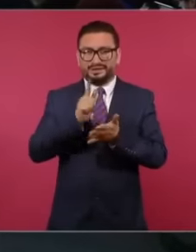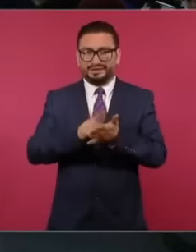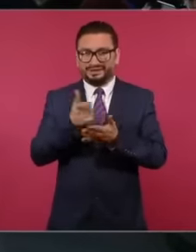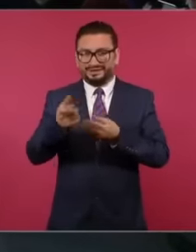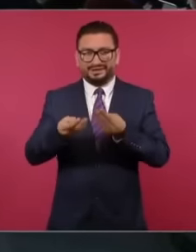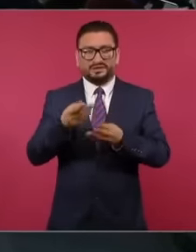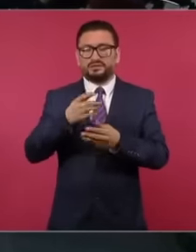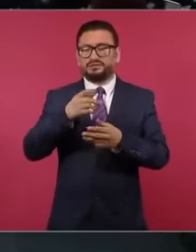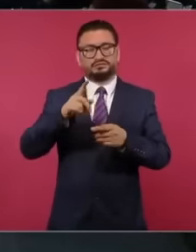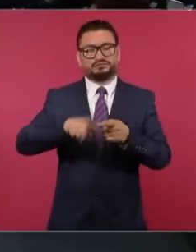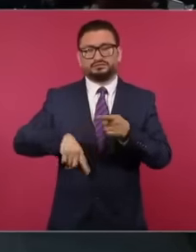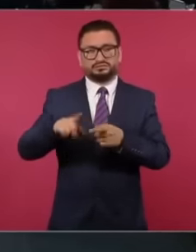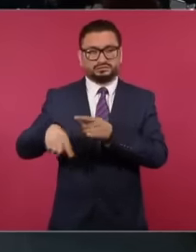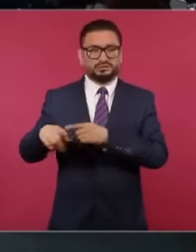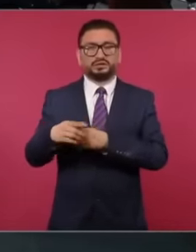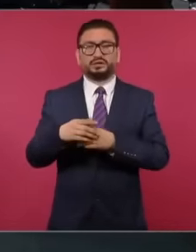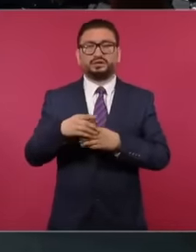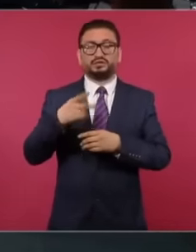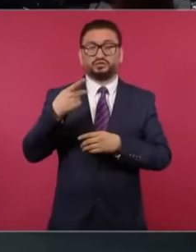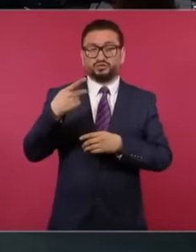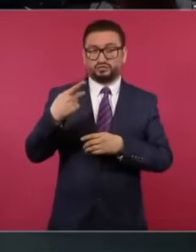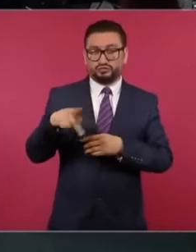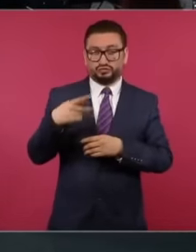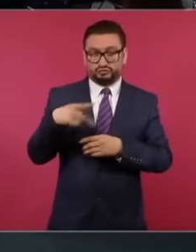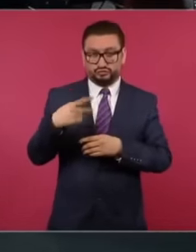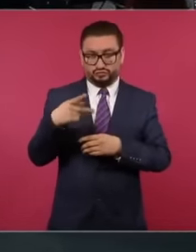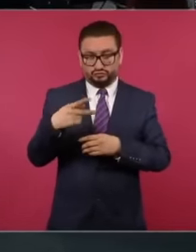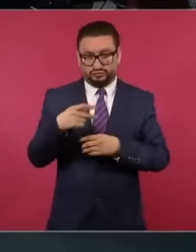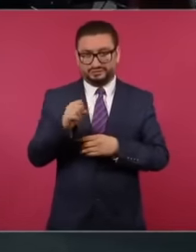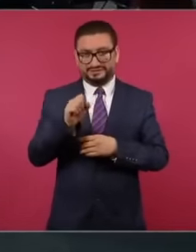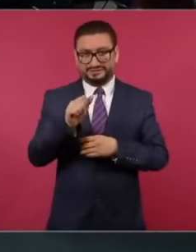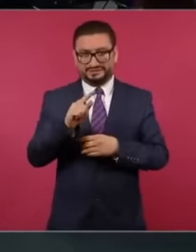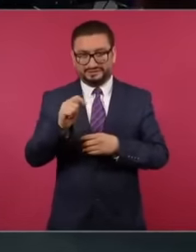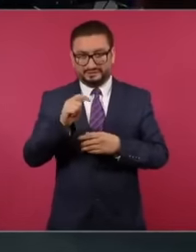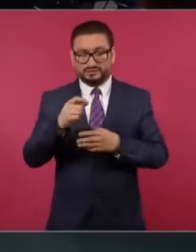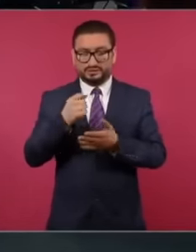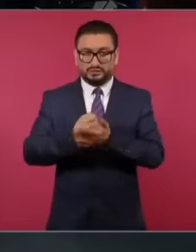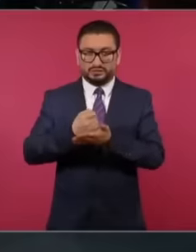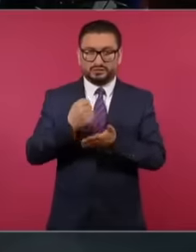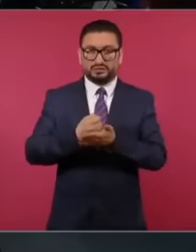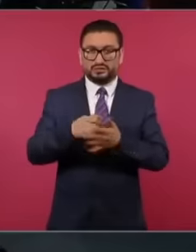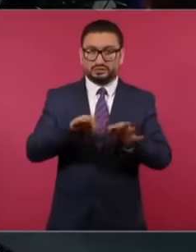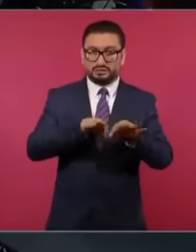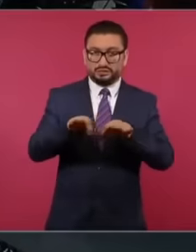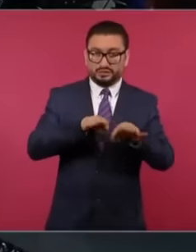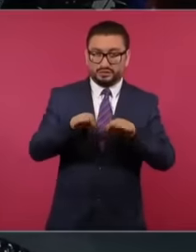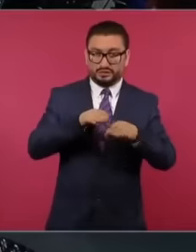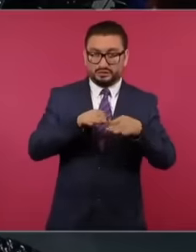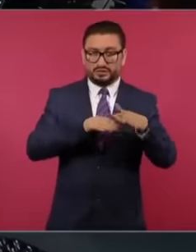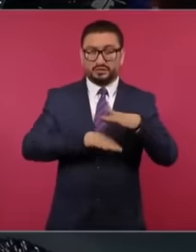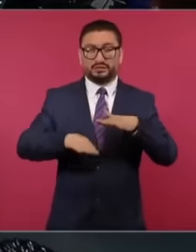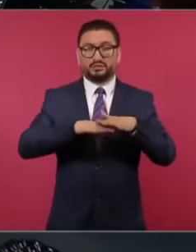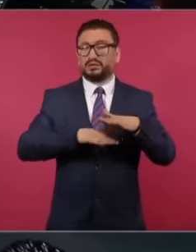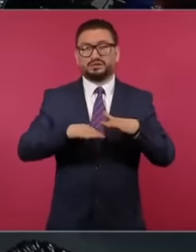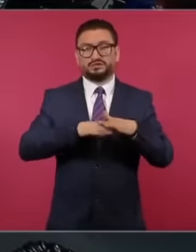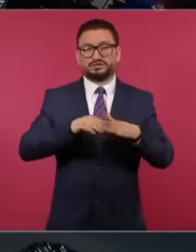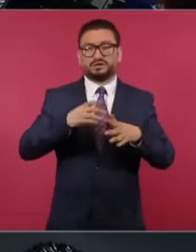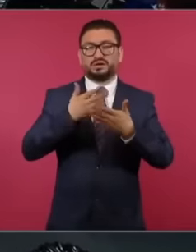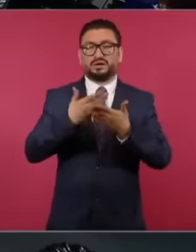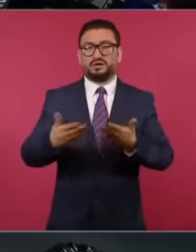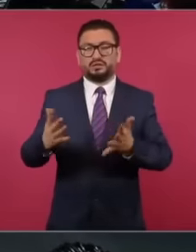and they changed their regime, their tax regime for workers. based on temporary collaborators